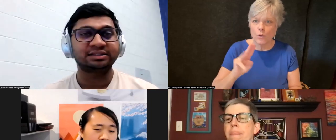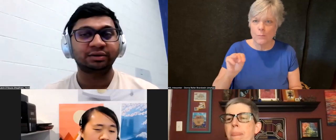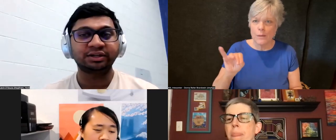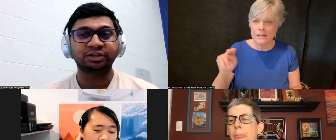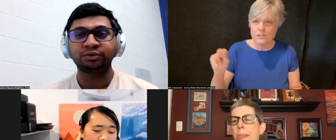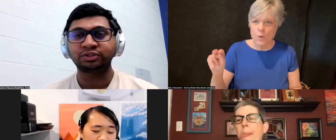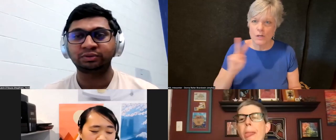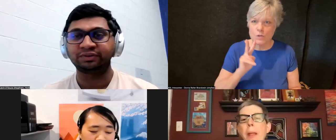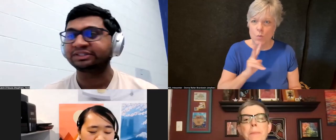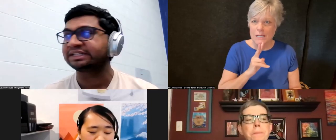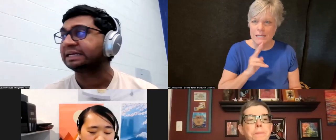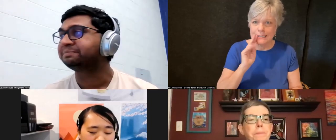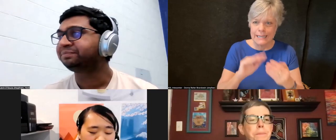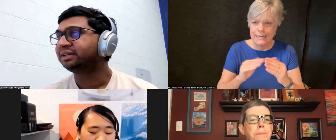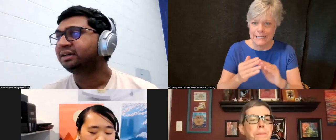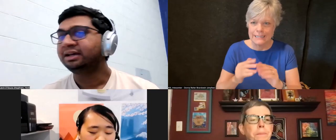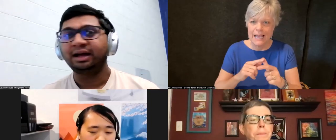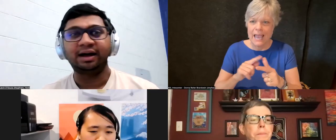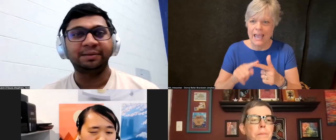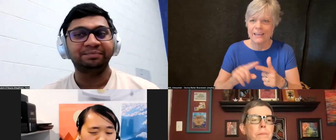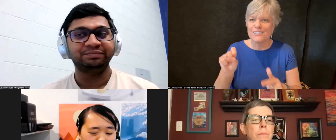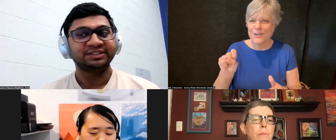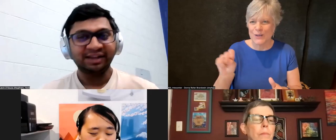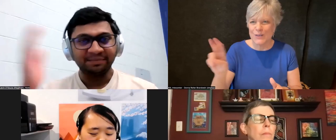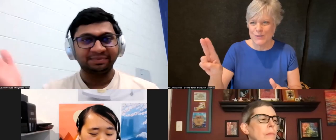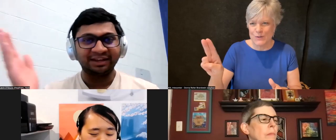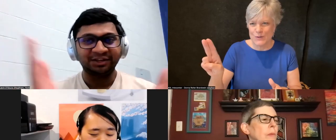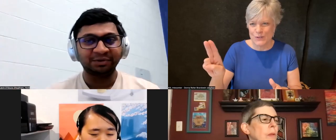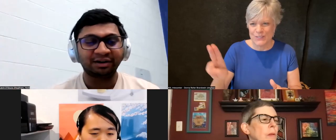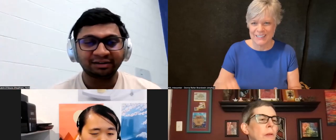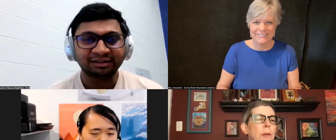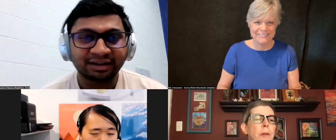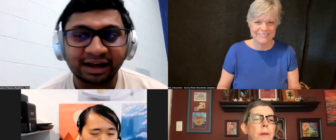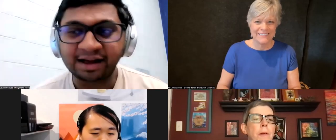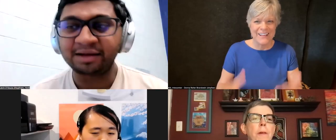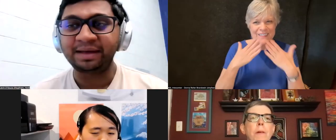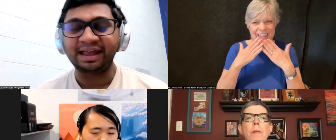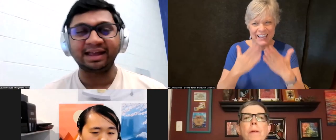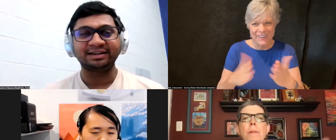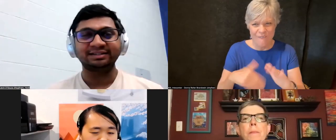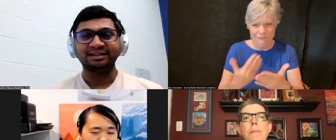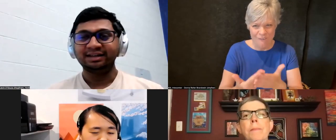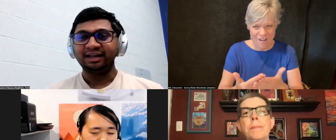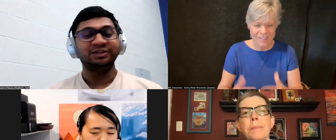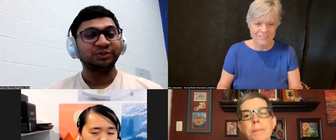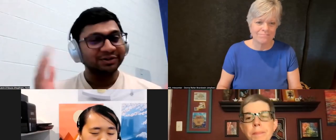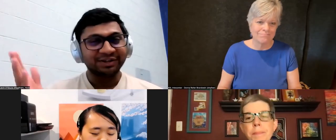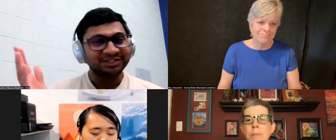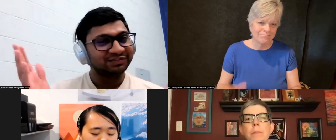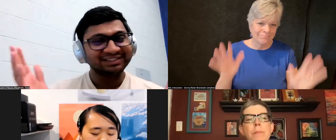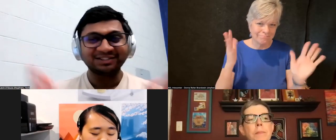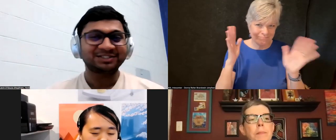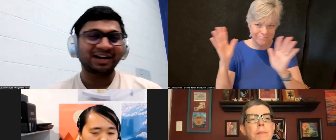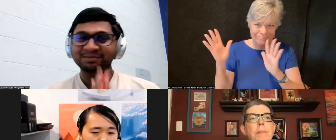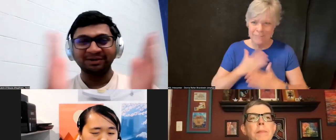and Syracuse University. So yeah, thank you all, and enjoy your lunch if it's lunchtime,